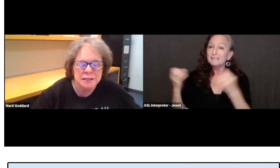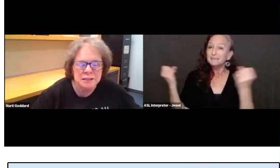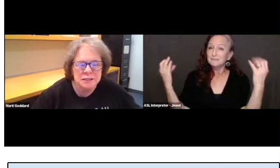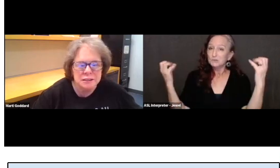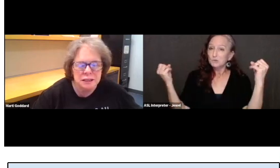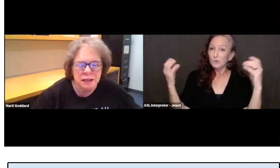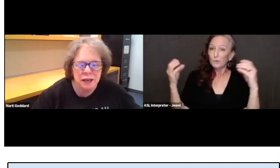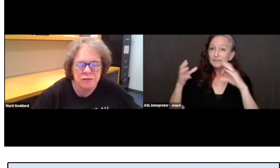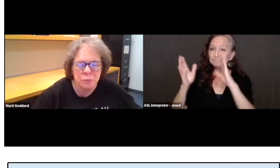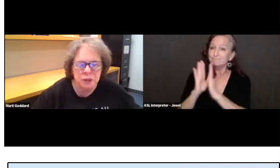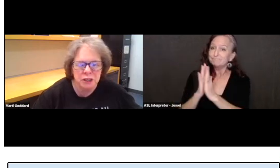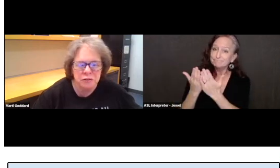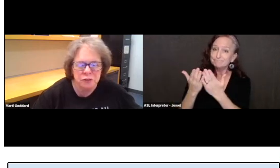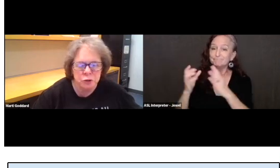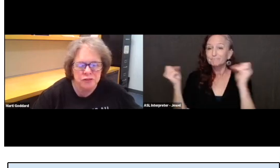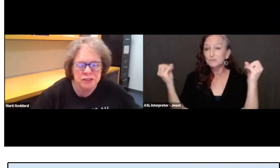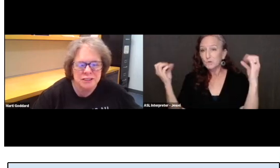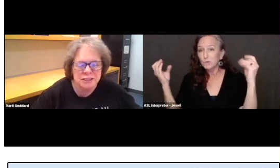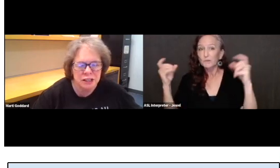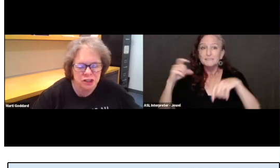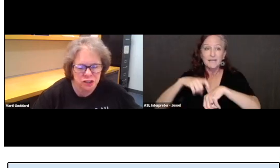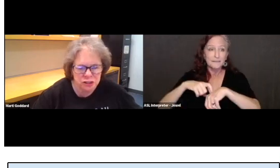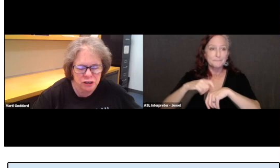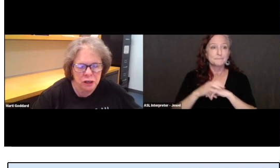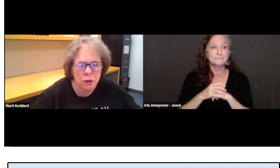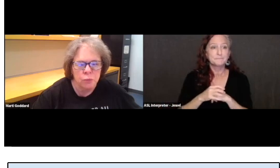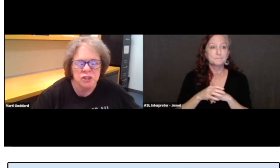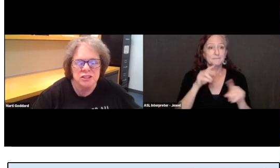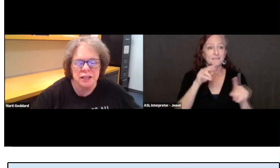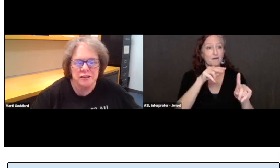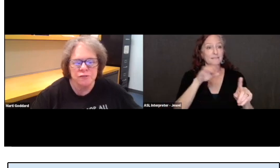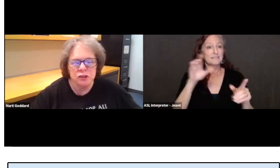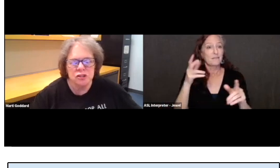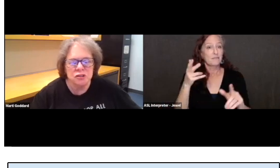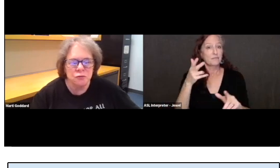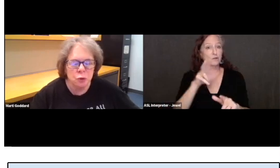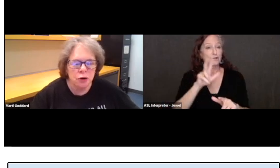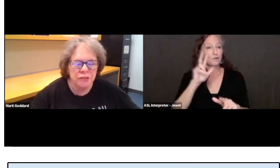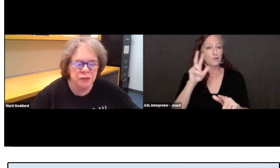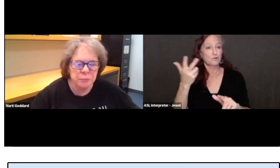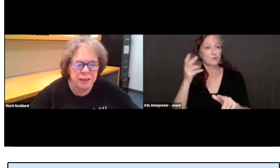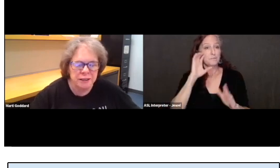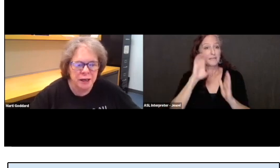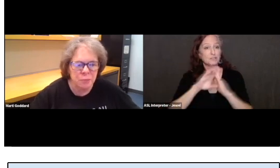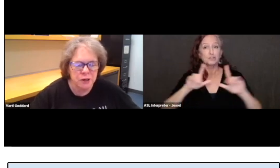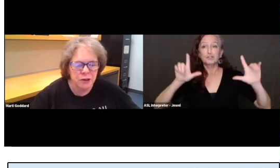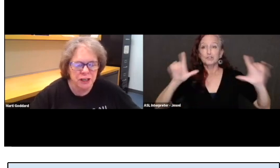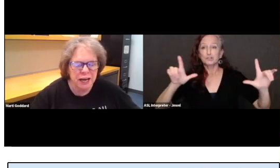This is kind of a bigger view of the center, which is on the first floor of the main library.